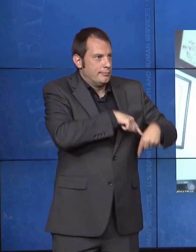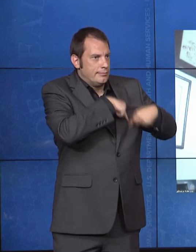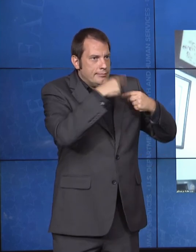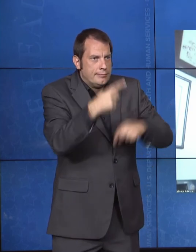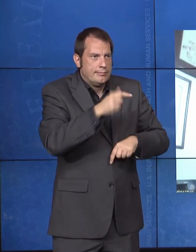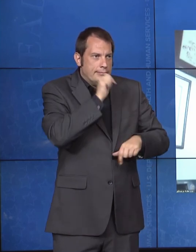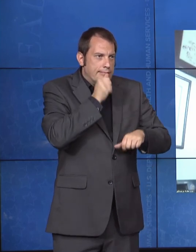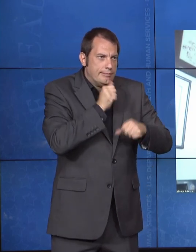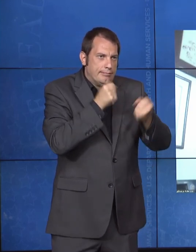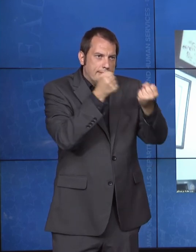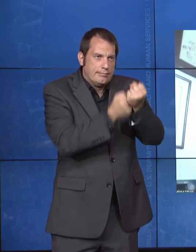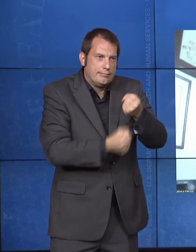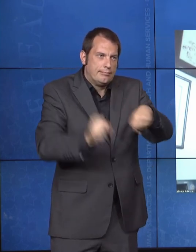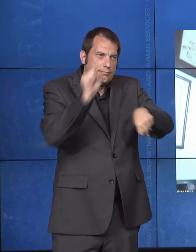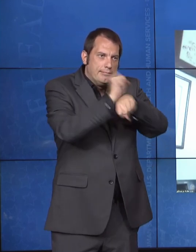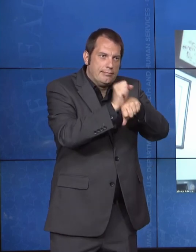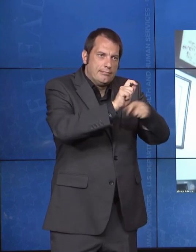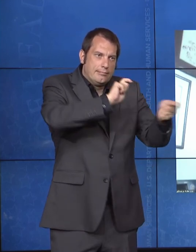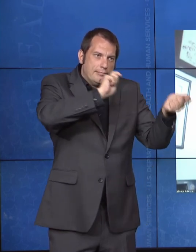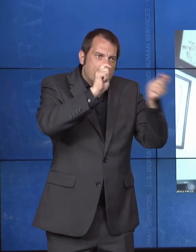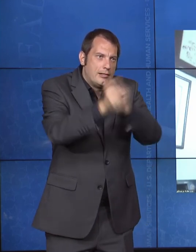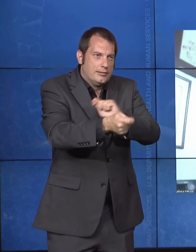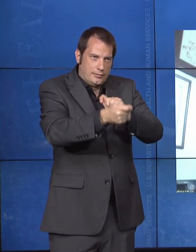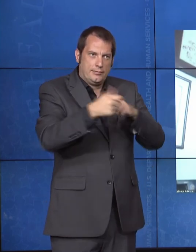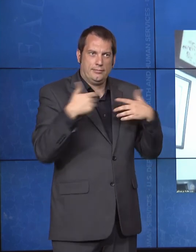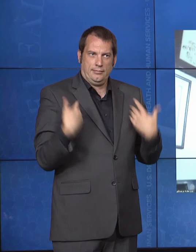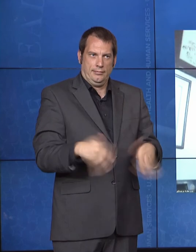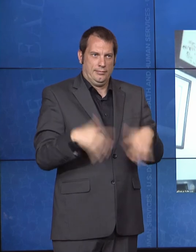they knew were serious concerns in our country some decades back.